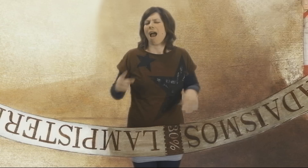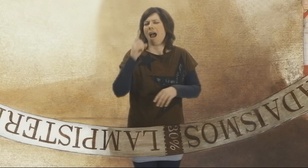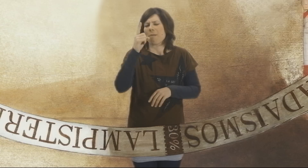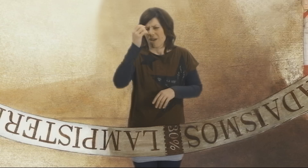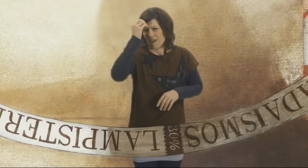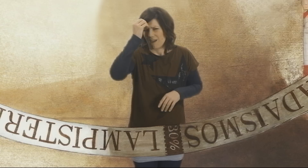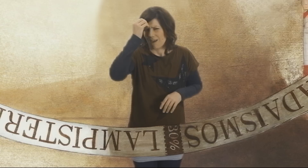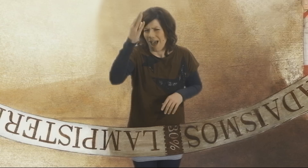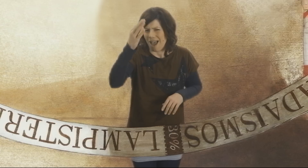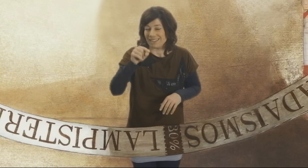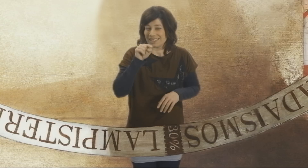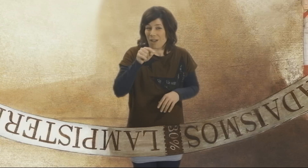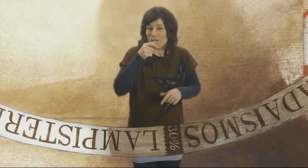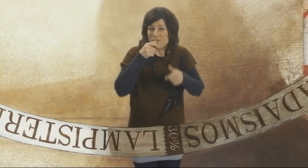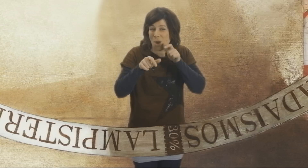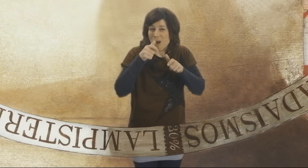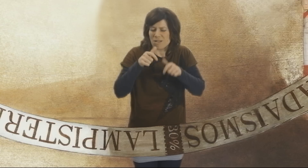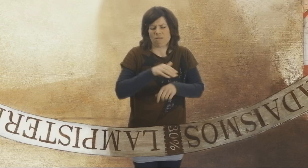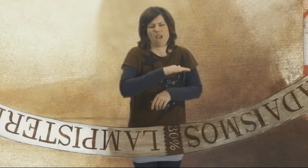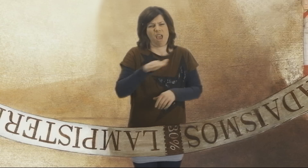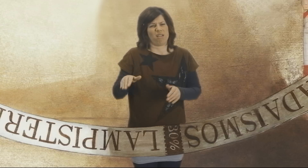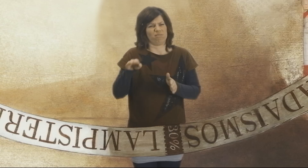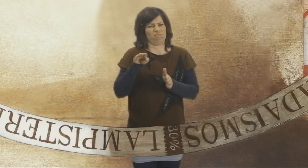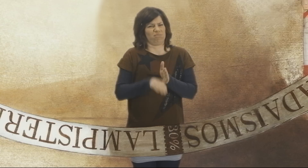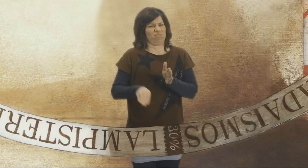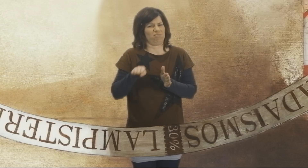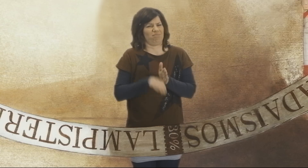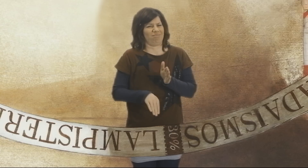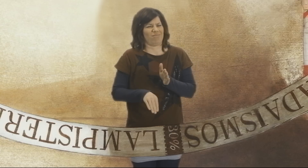Nonetheless, many of those words are rather unless: